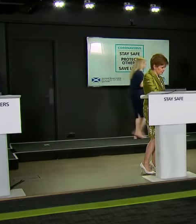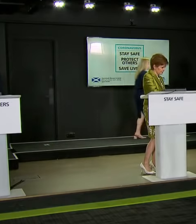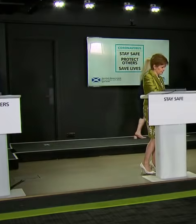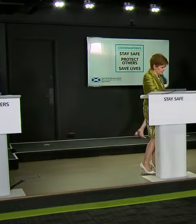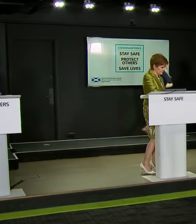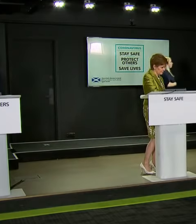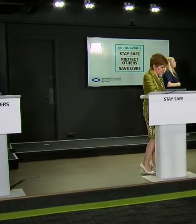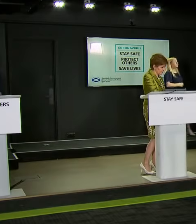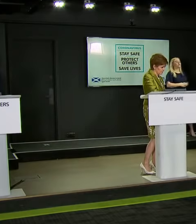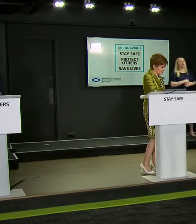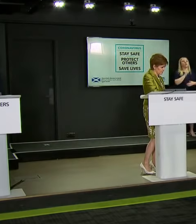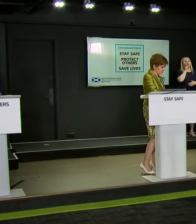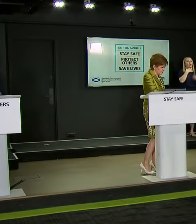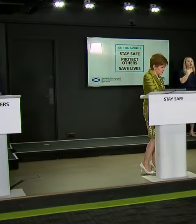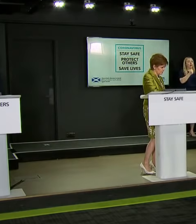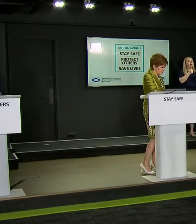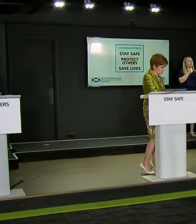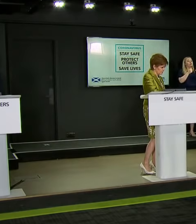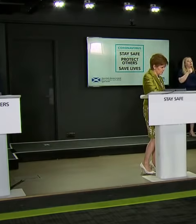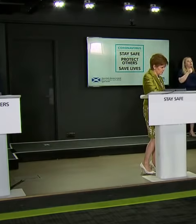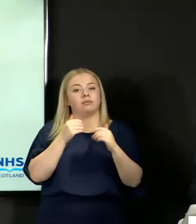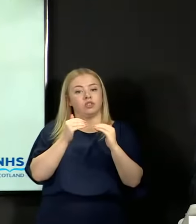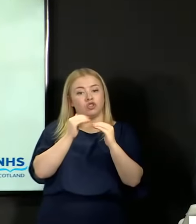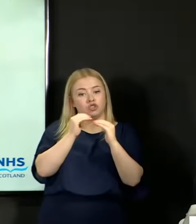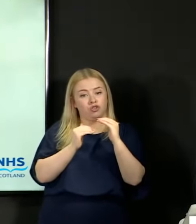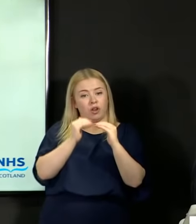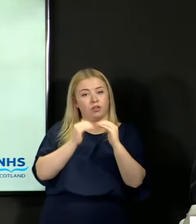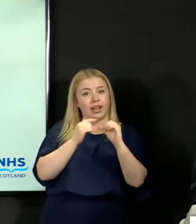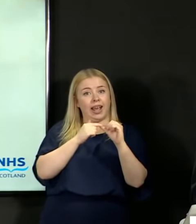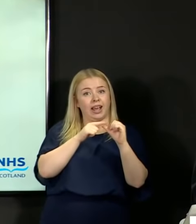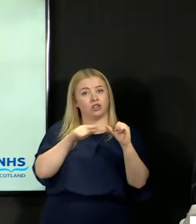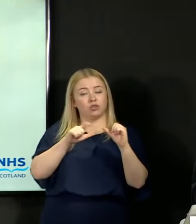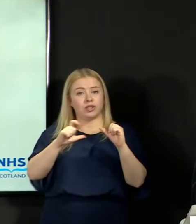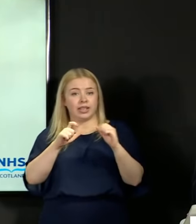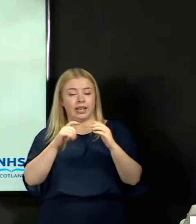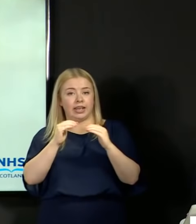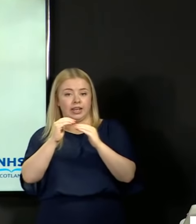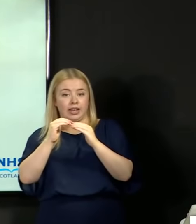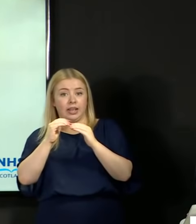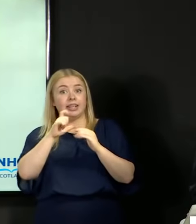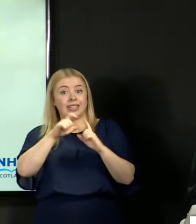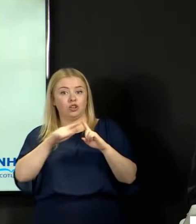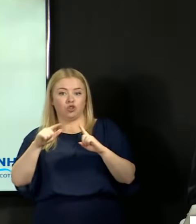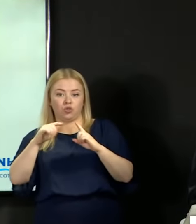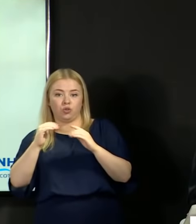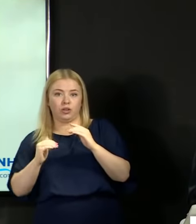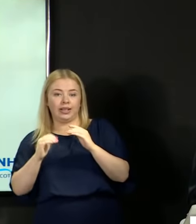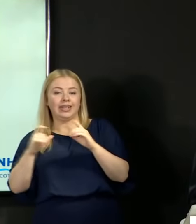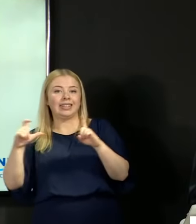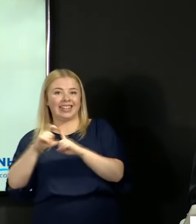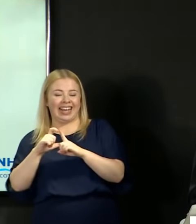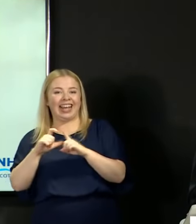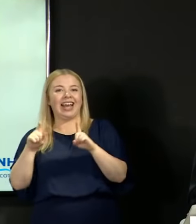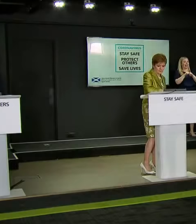Well, there will obviously be movement from A to C to a D and no award, and those numbers are published by the SQA.